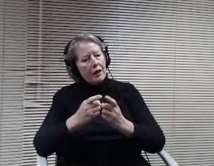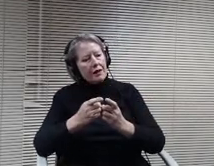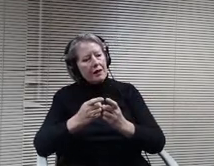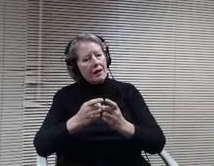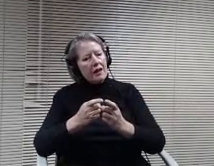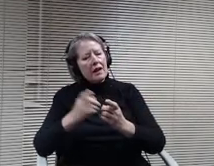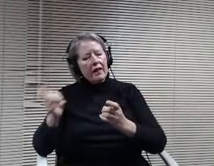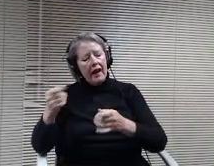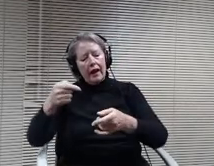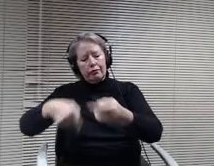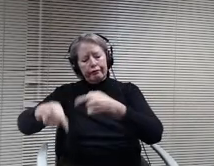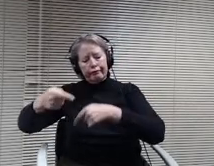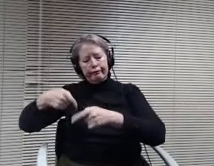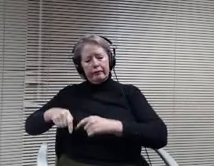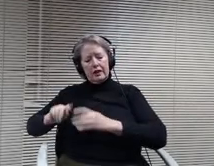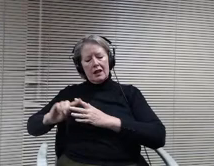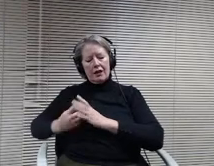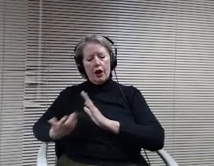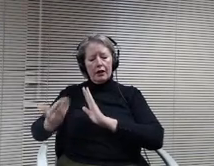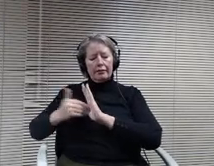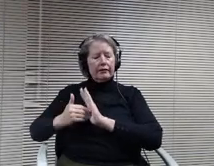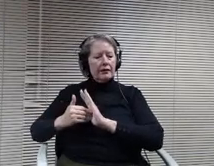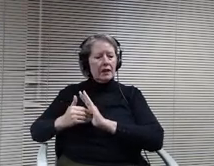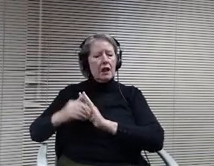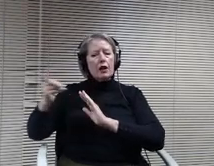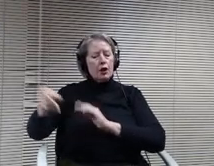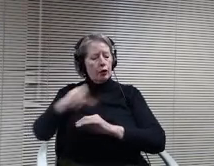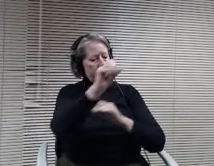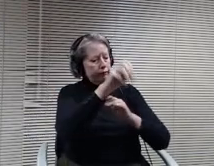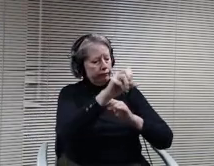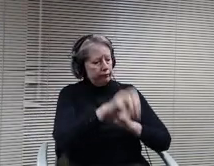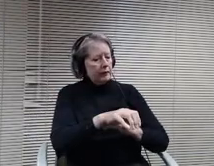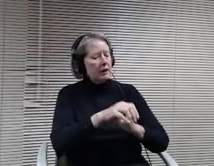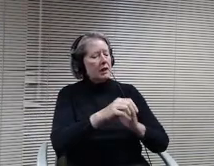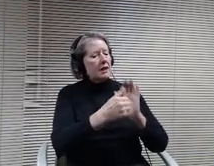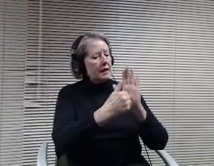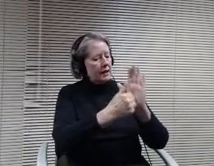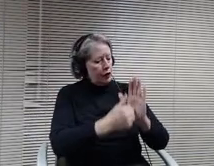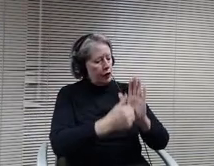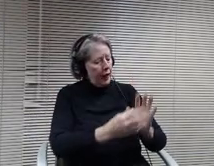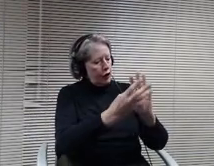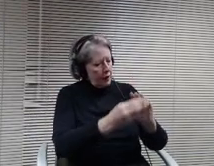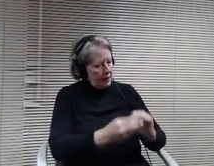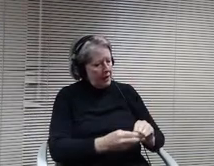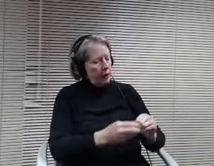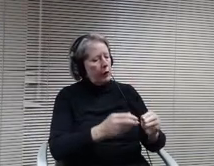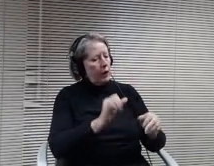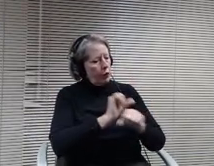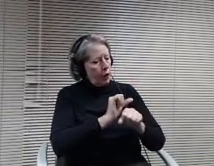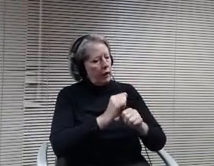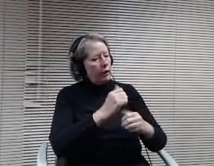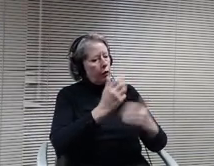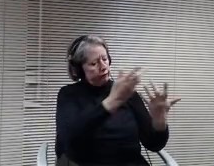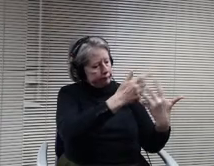you presented to us. We work through that. So again appreciate all the efforts and and look forward to rolling this out.